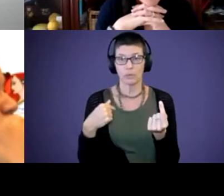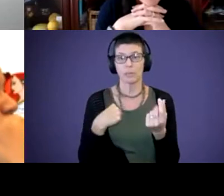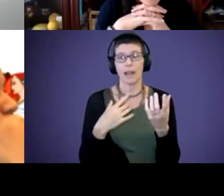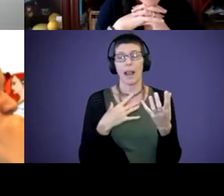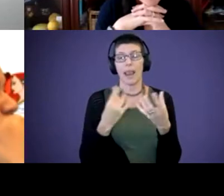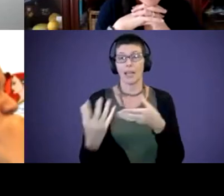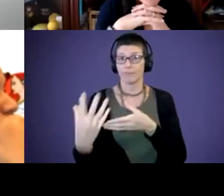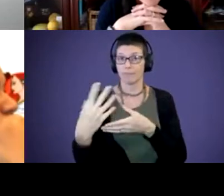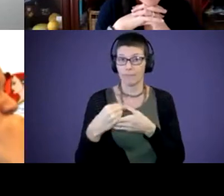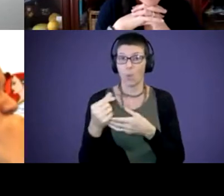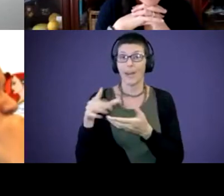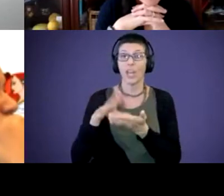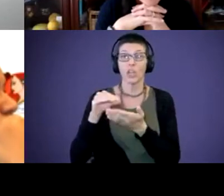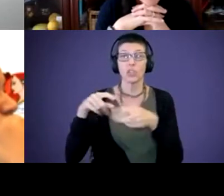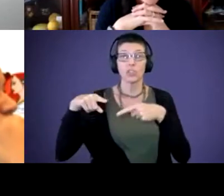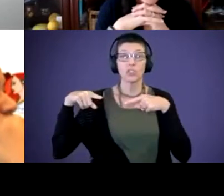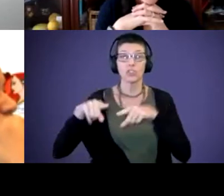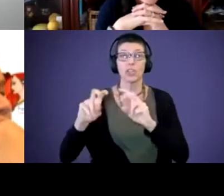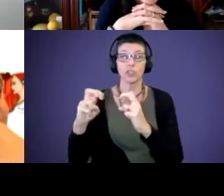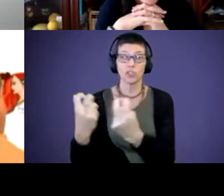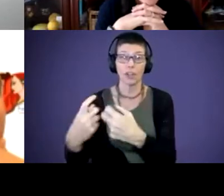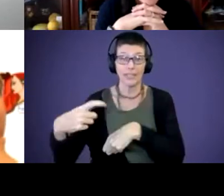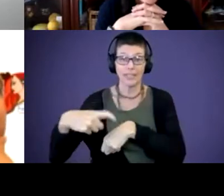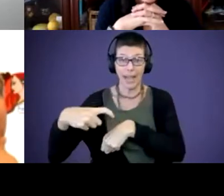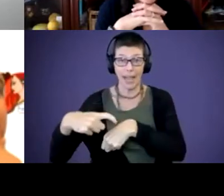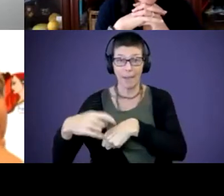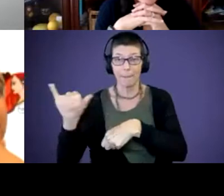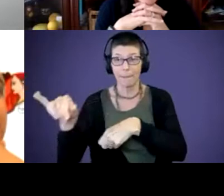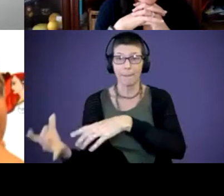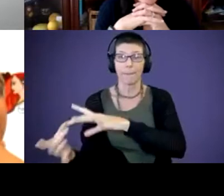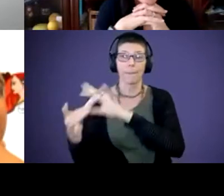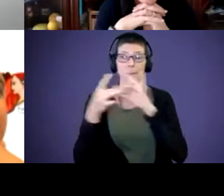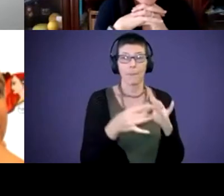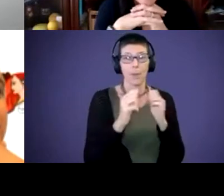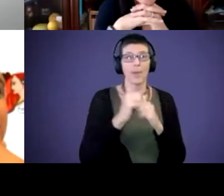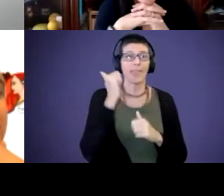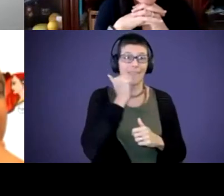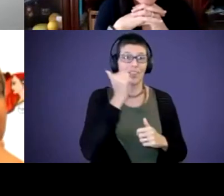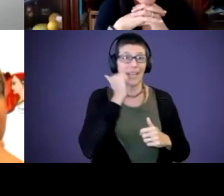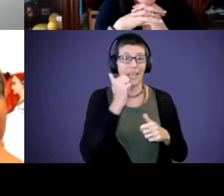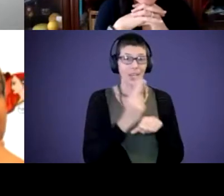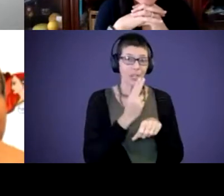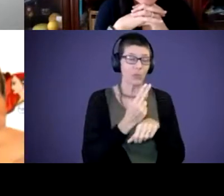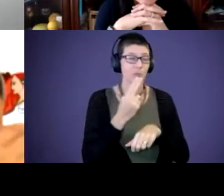and circle time and apply it into everyday use. So like, he's been learning a lot of